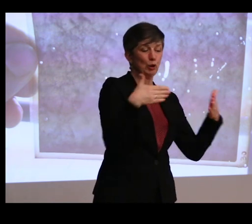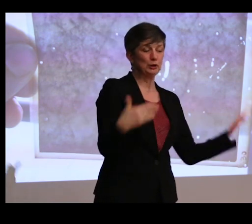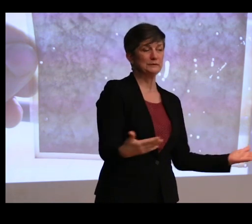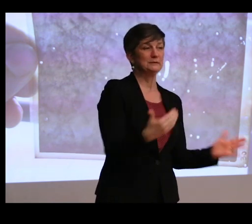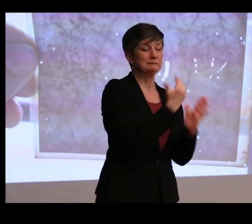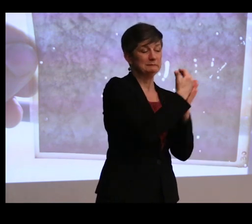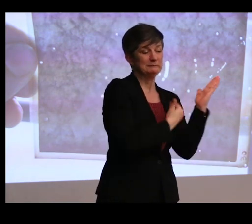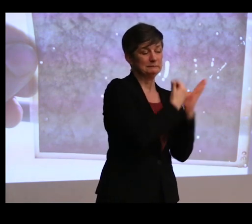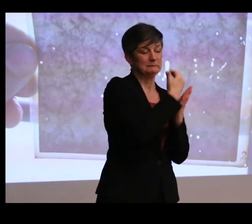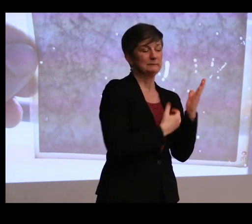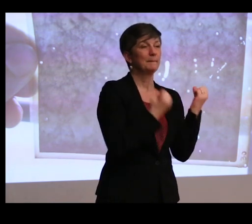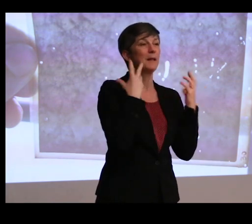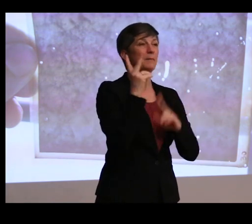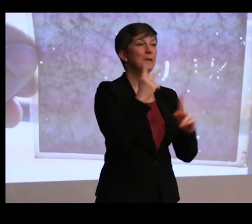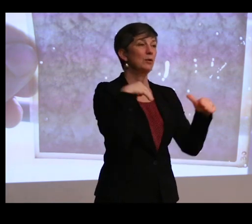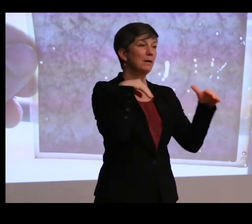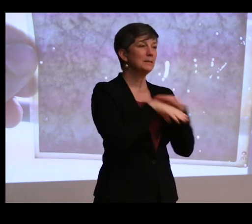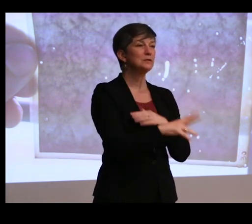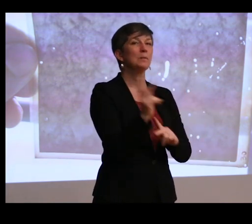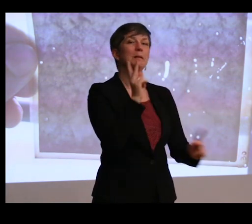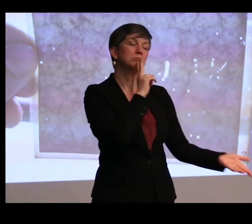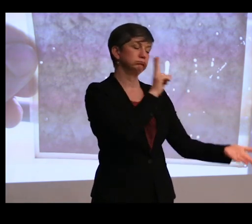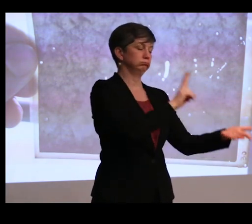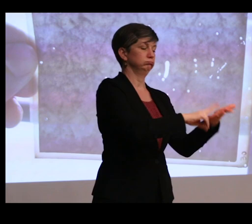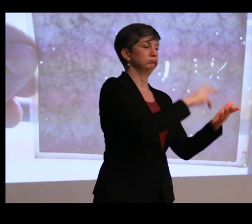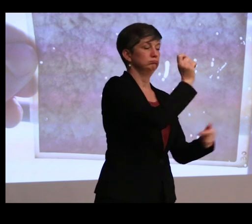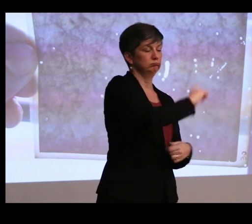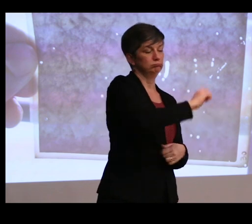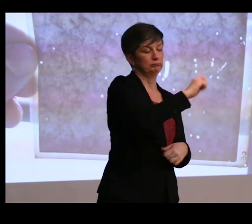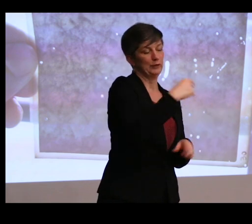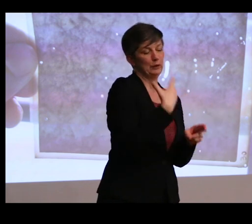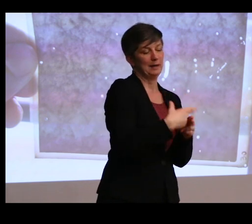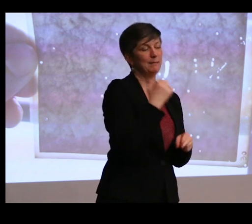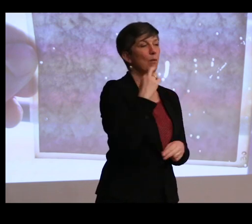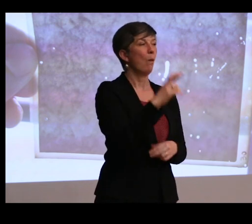how many people came in. So if people could sign their names, they would sign their names or else they would just